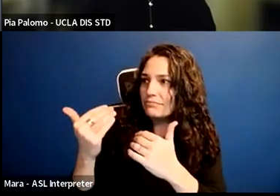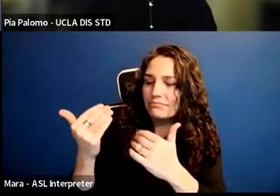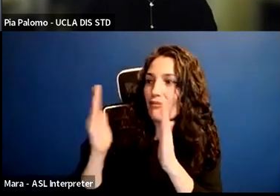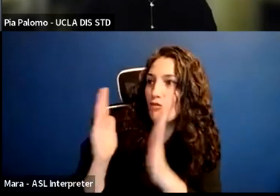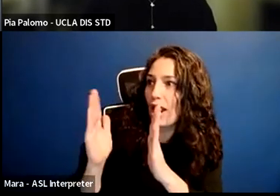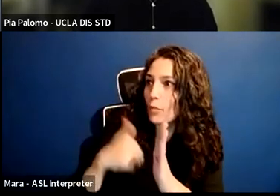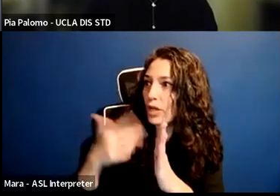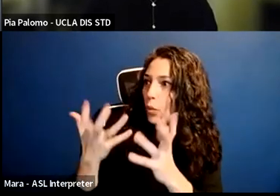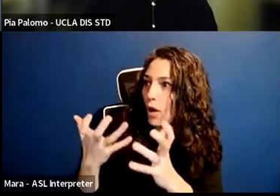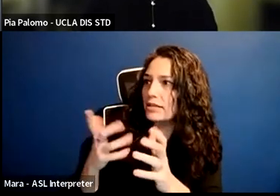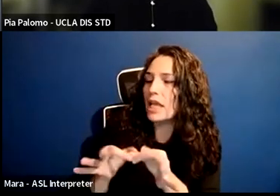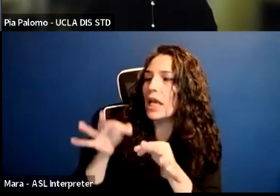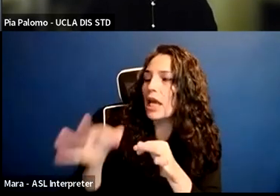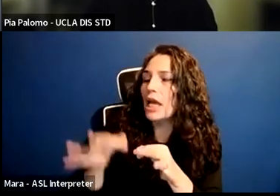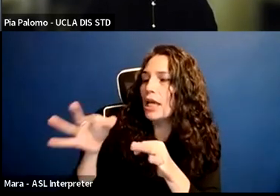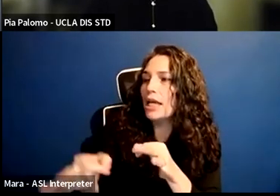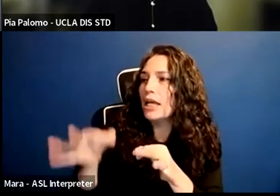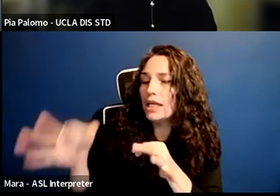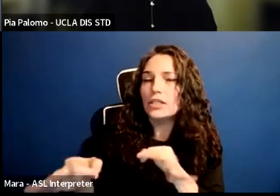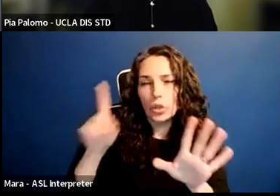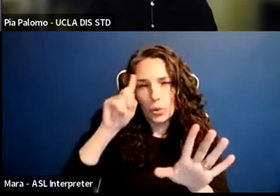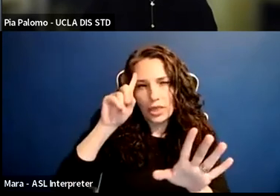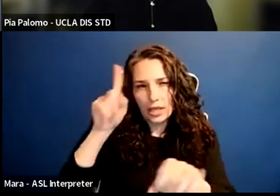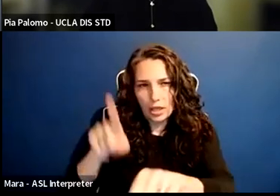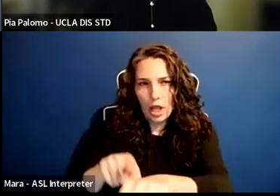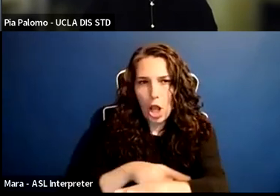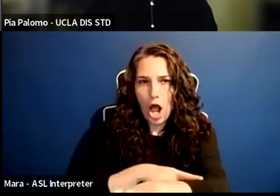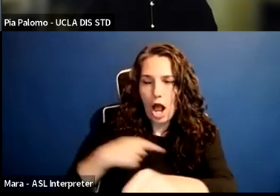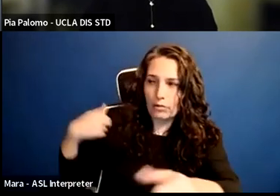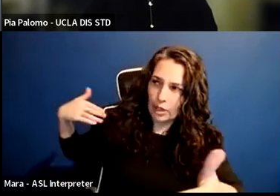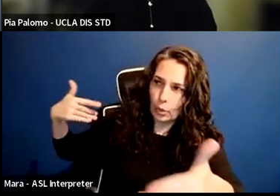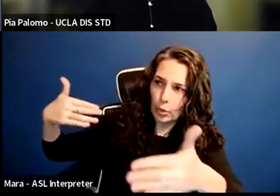like thinking of this as the long game, right because in the end, all of this is a long game,